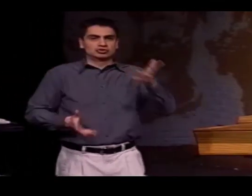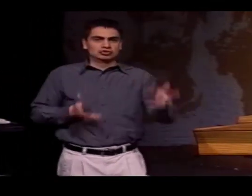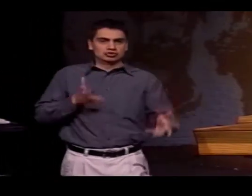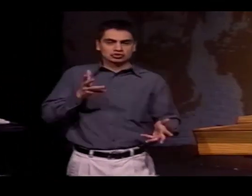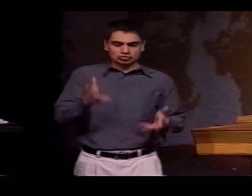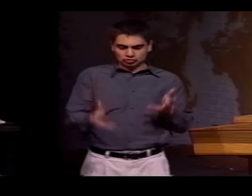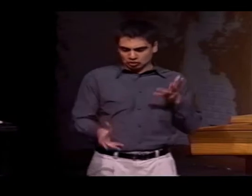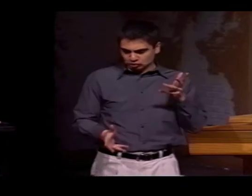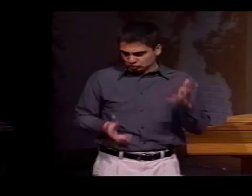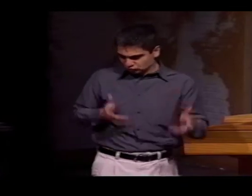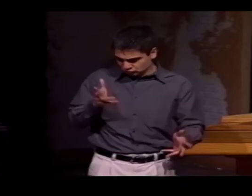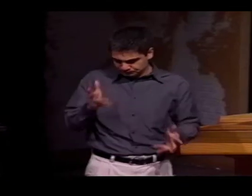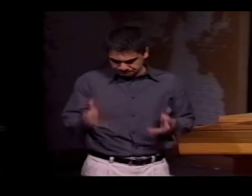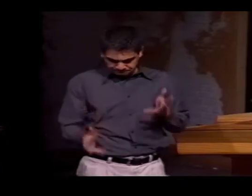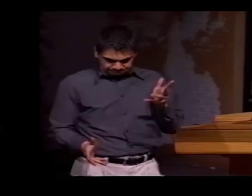THE NEXT IS GESTURES.